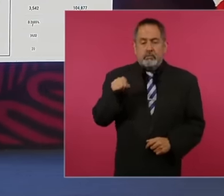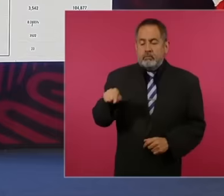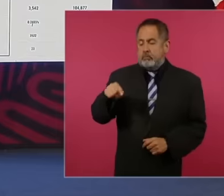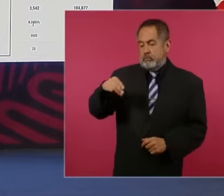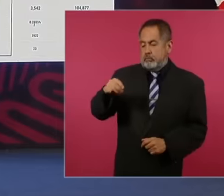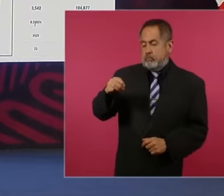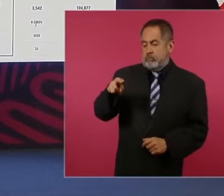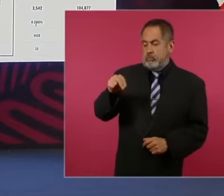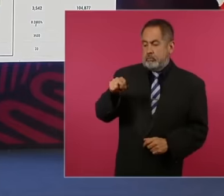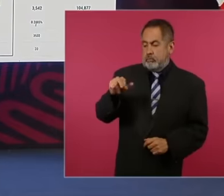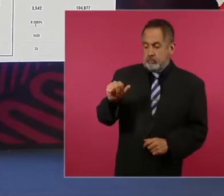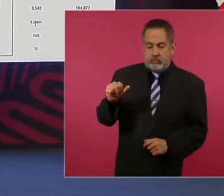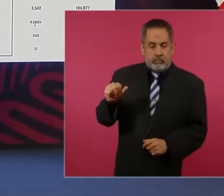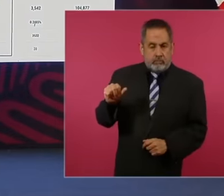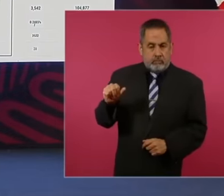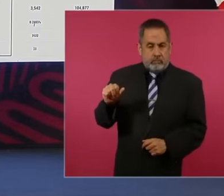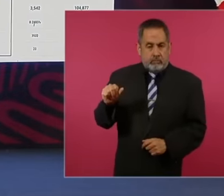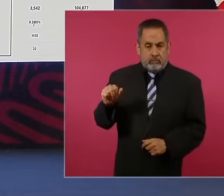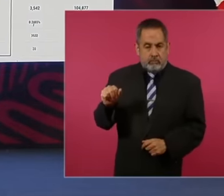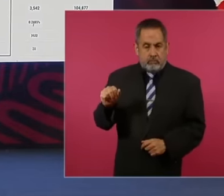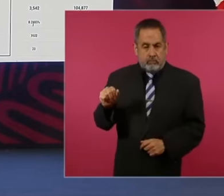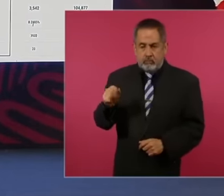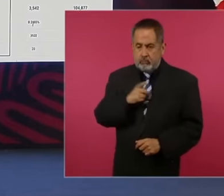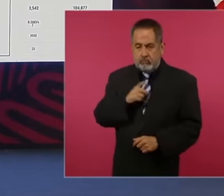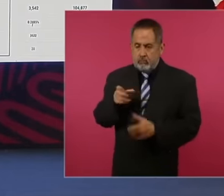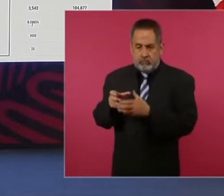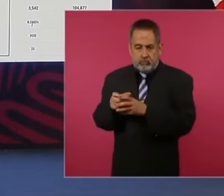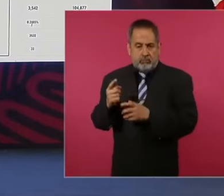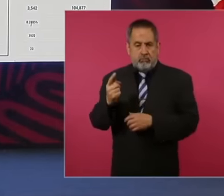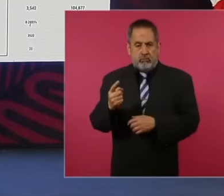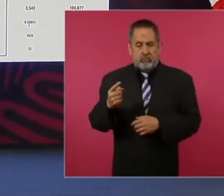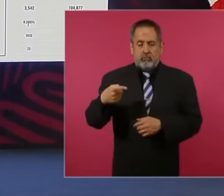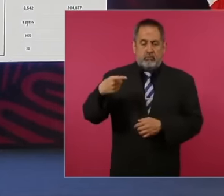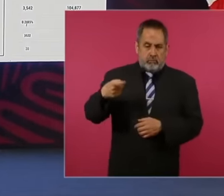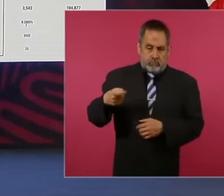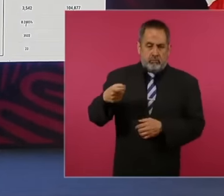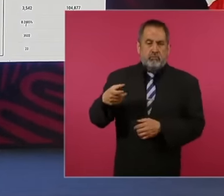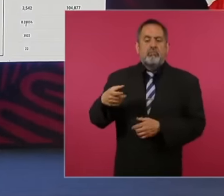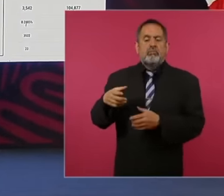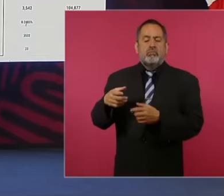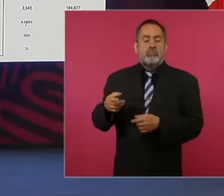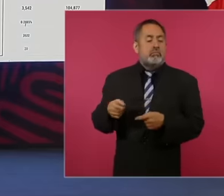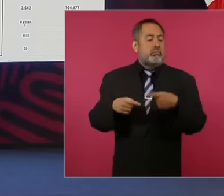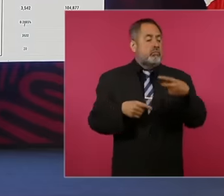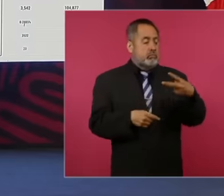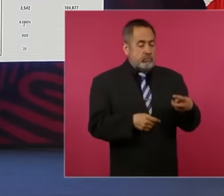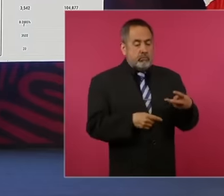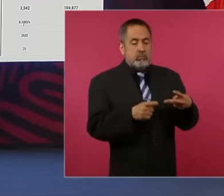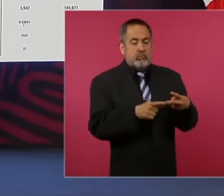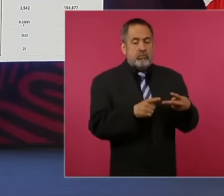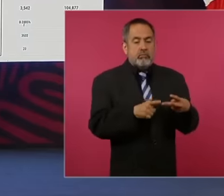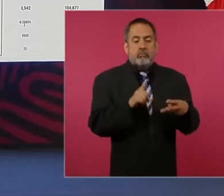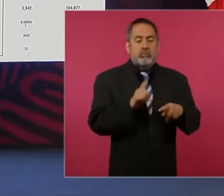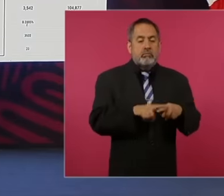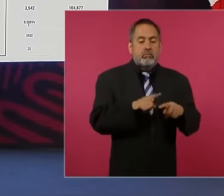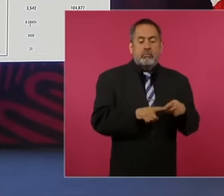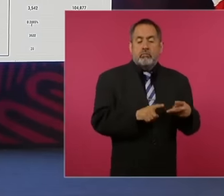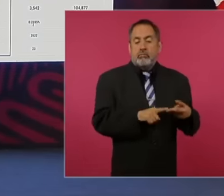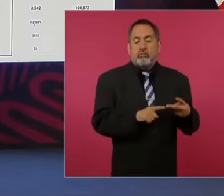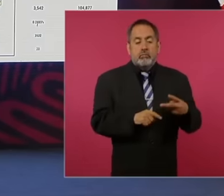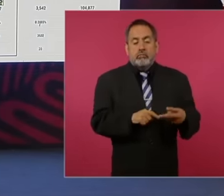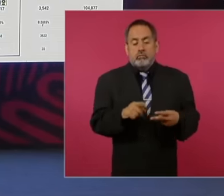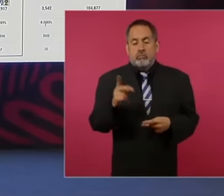also this without coalition obtains the majority and and the first minority is obtained pan pri